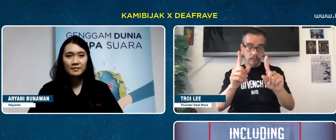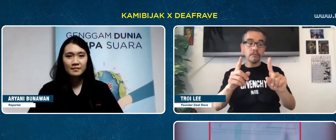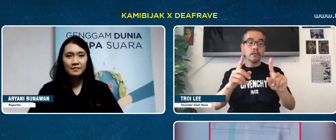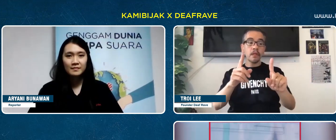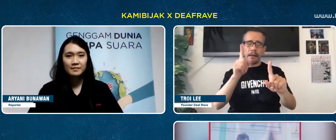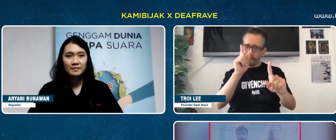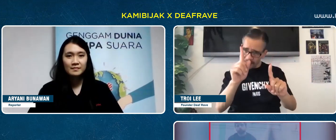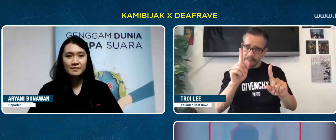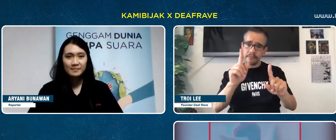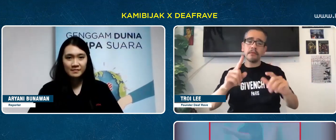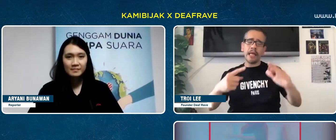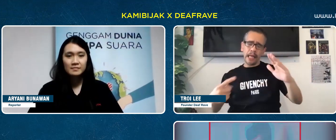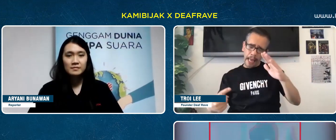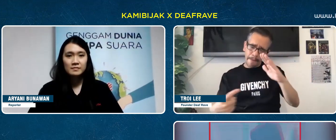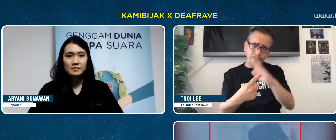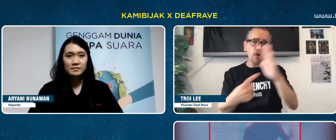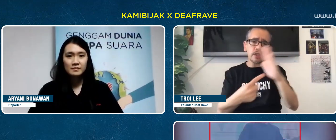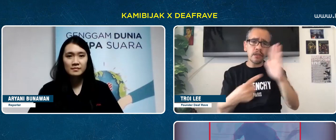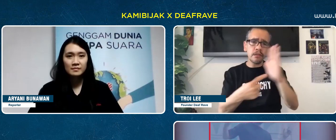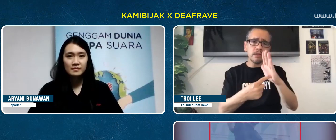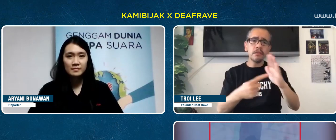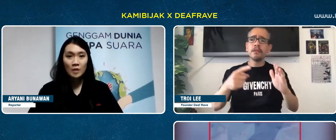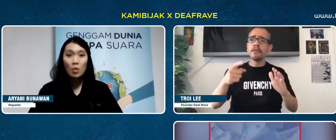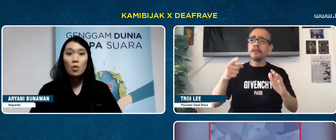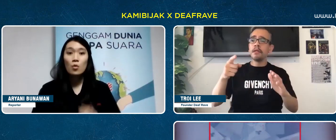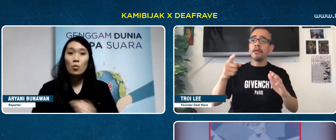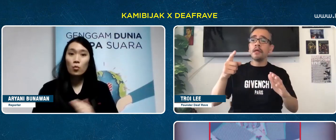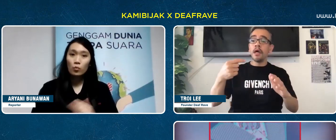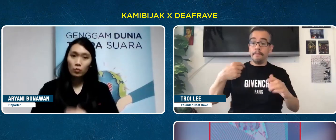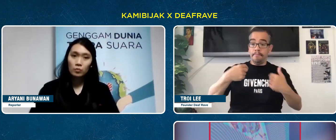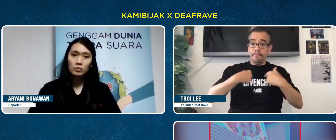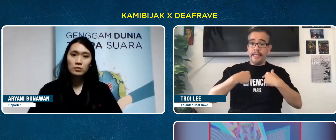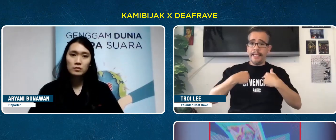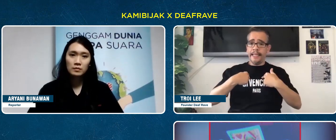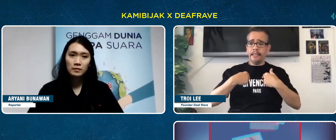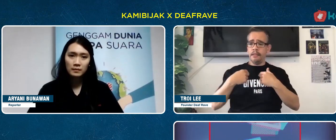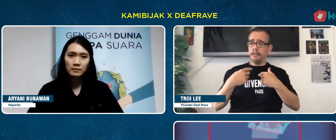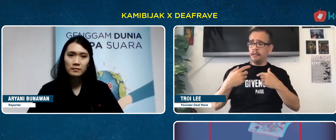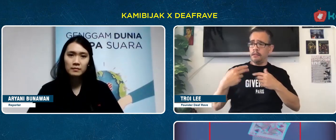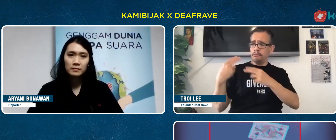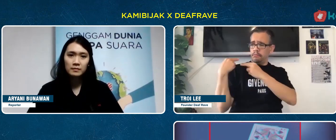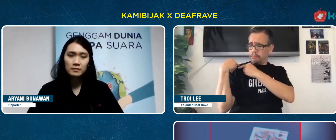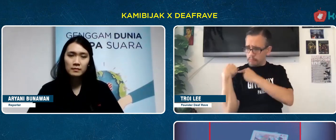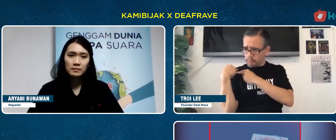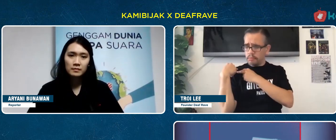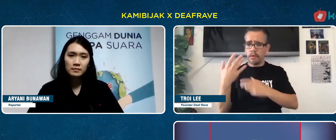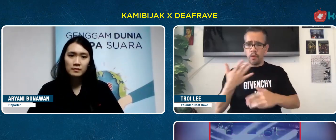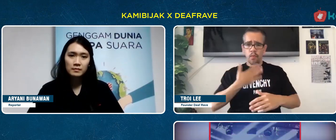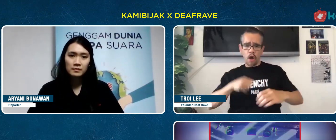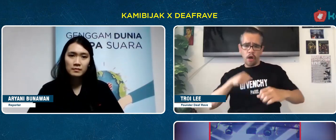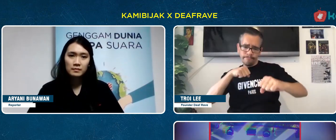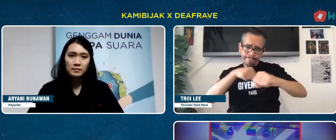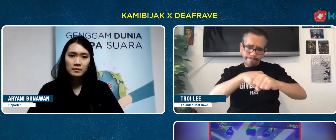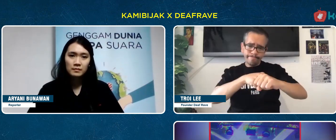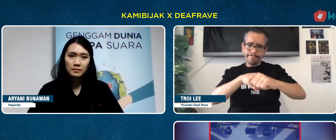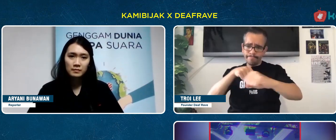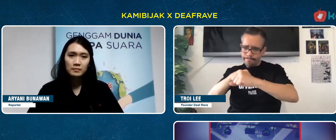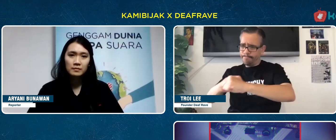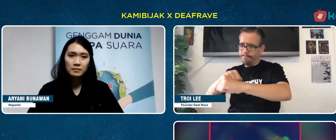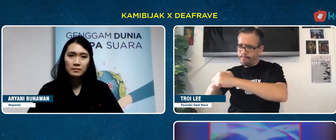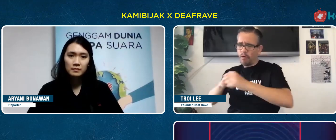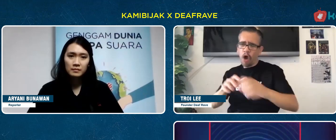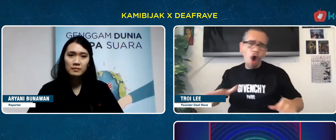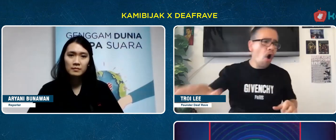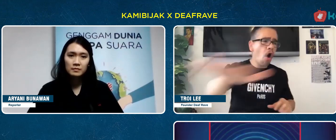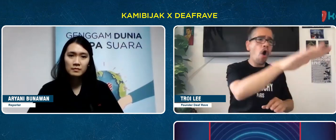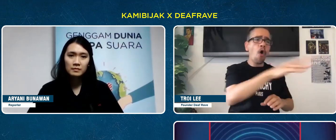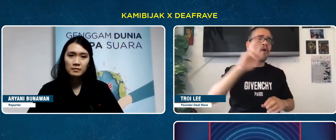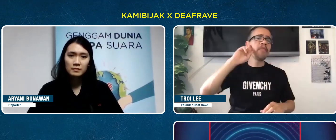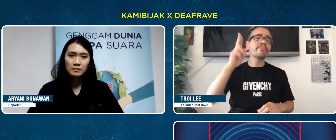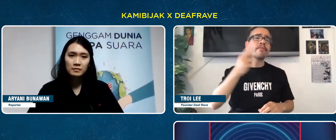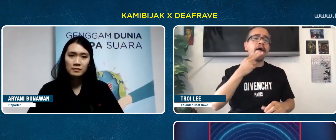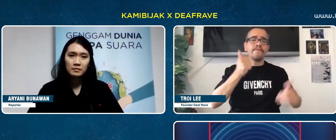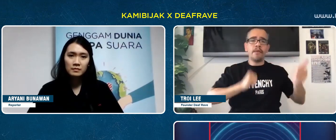The most important thing is that I am the founder must support all Deaf friends,